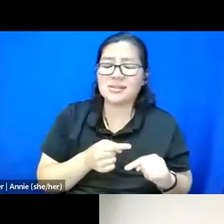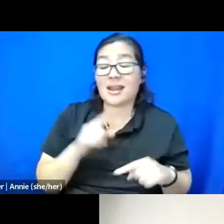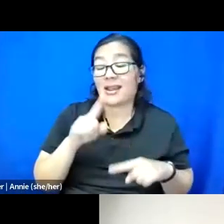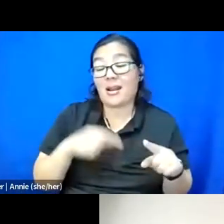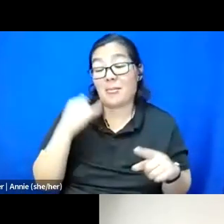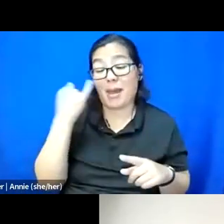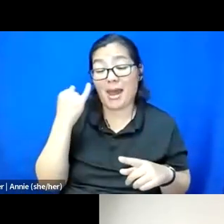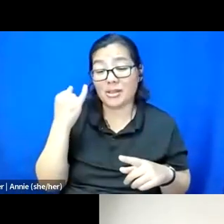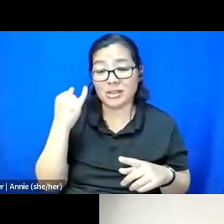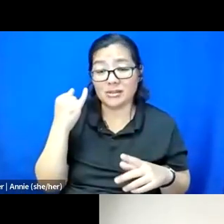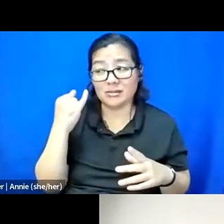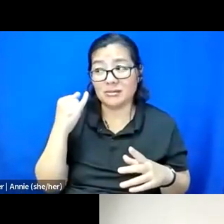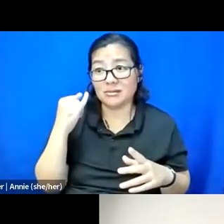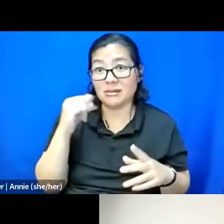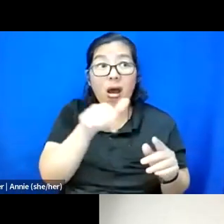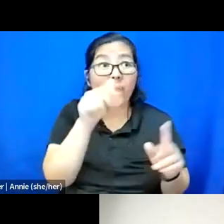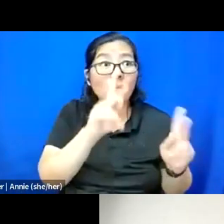who have been even more harmed by this.